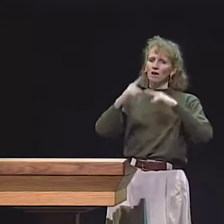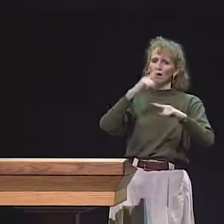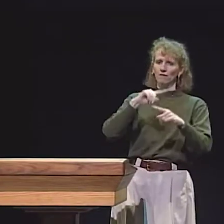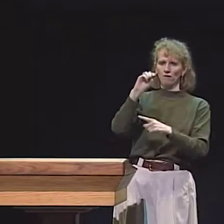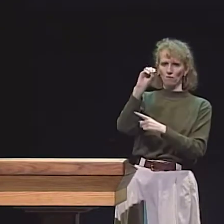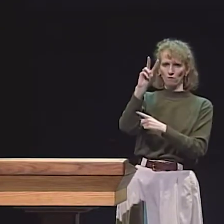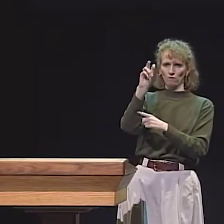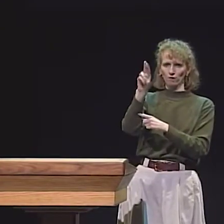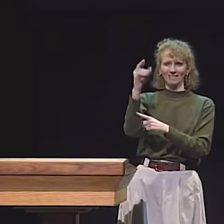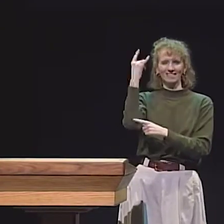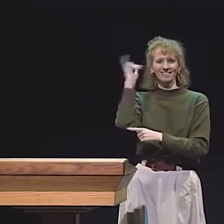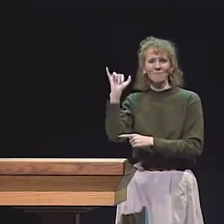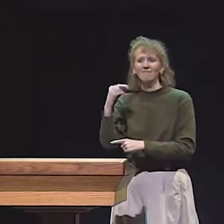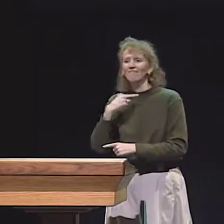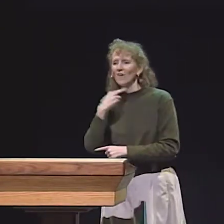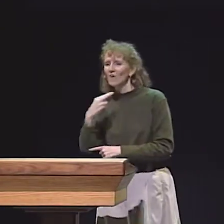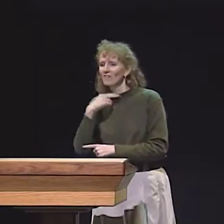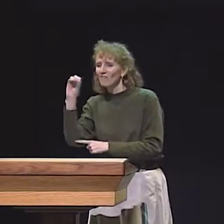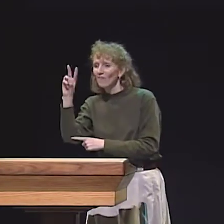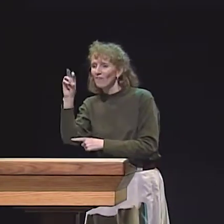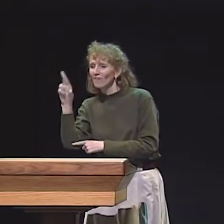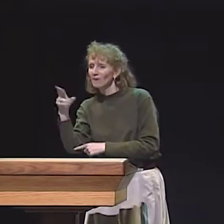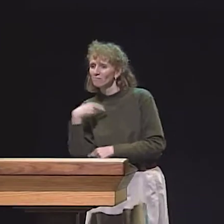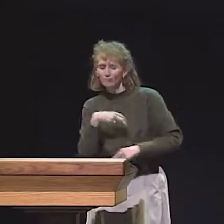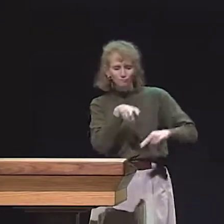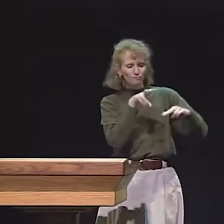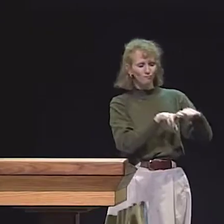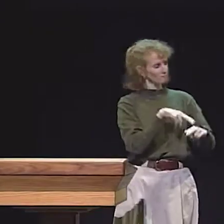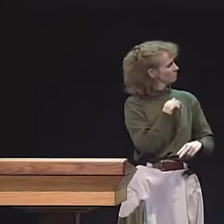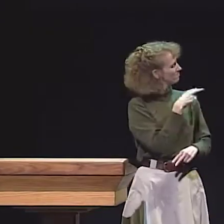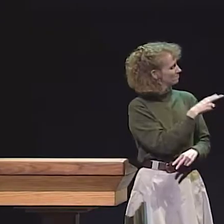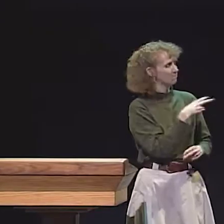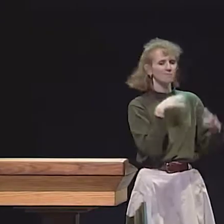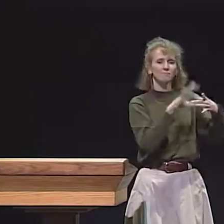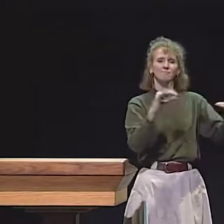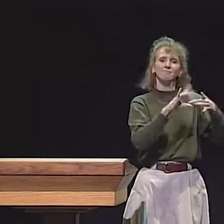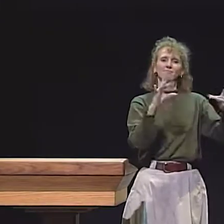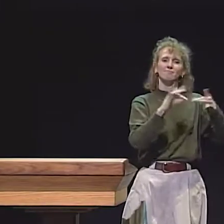AS THE ASL SPECIALIST, I DO, LIKE, A SIGN OVER